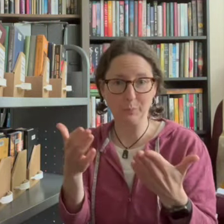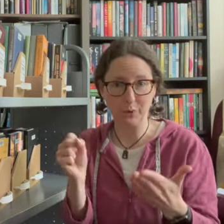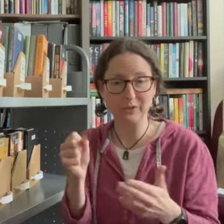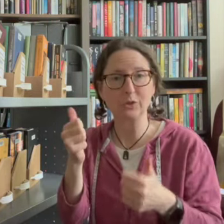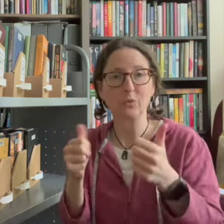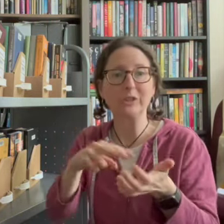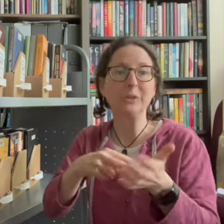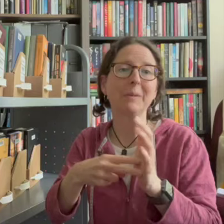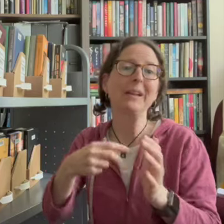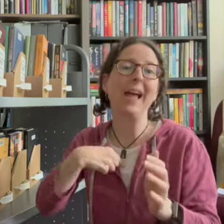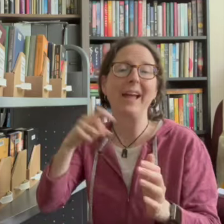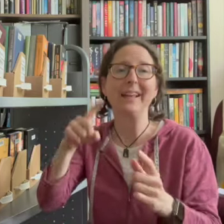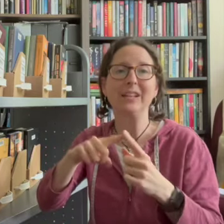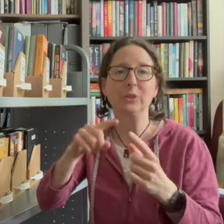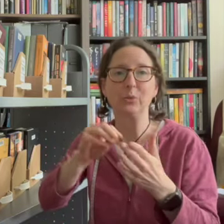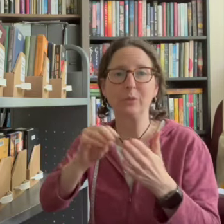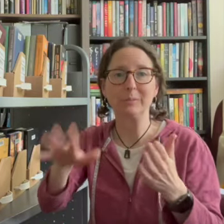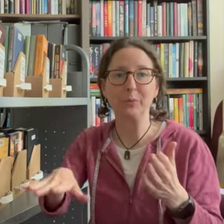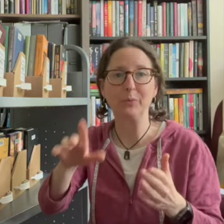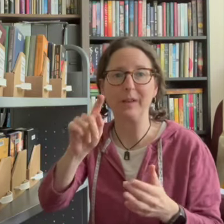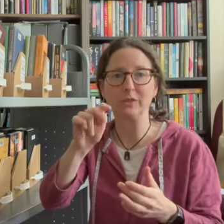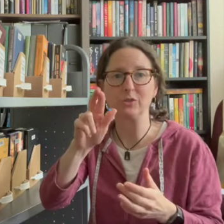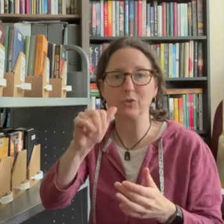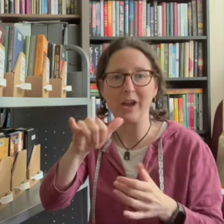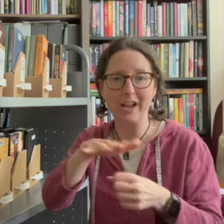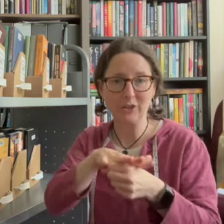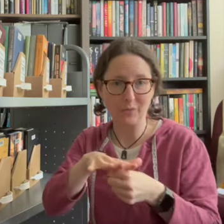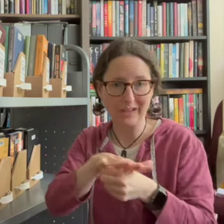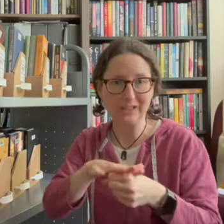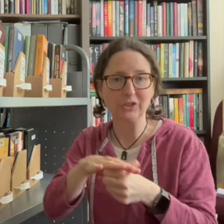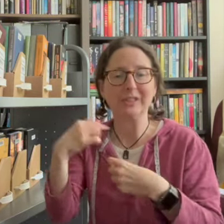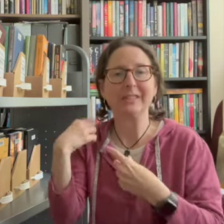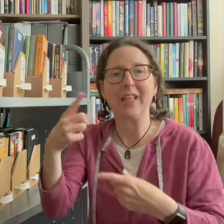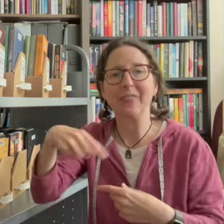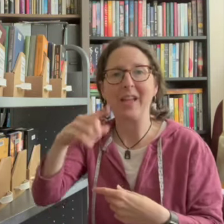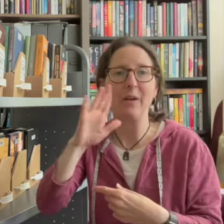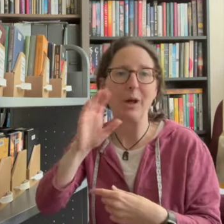which means i need to remove the tray location since they will be sent back to the library